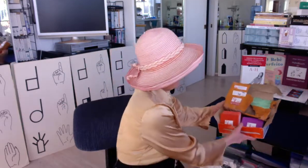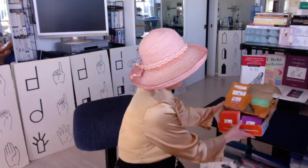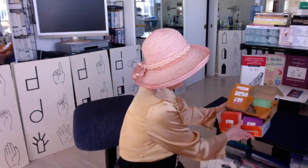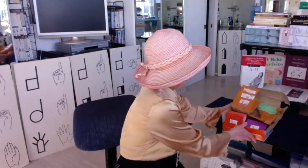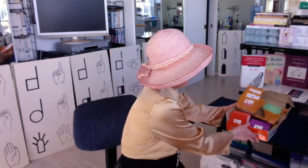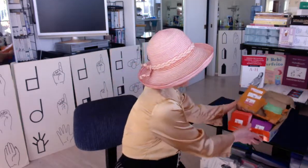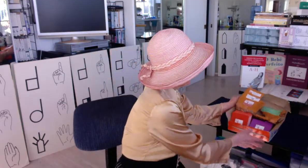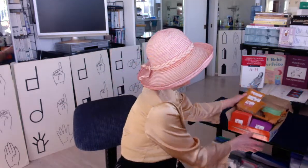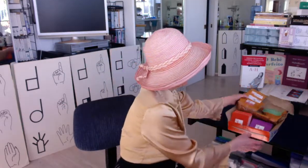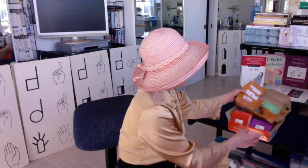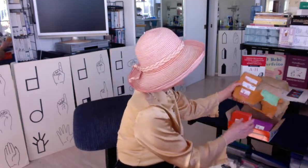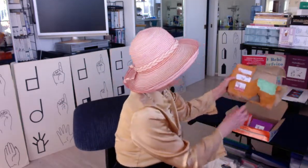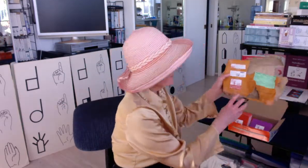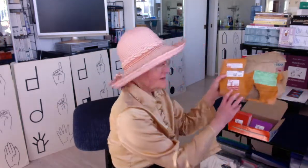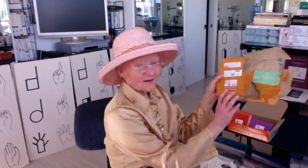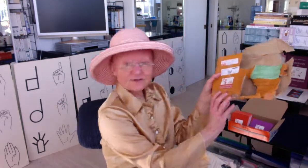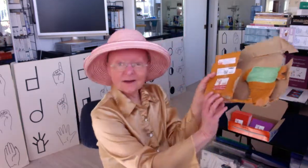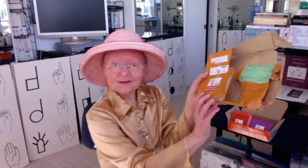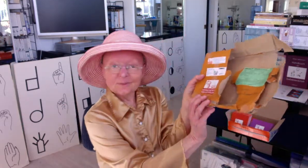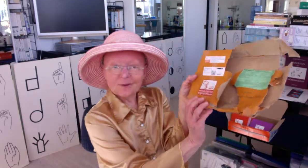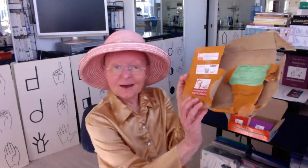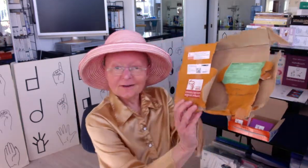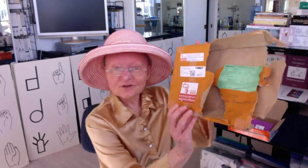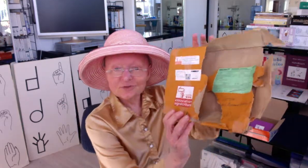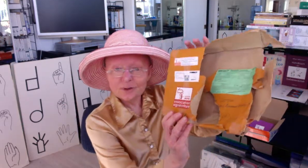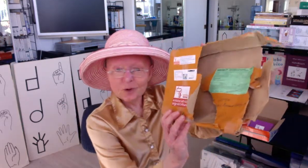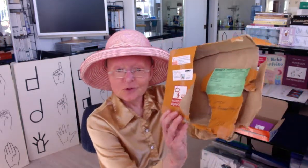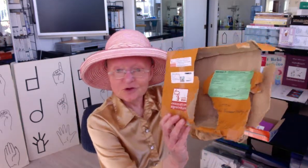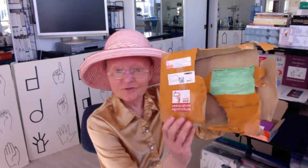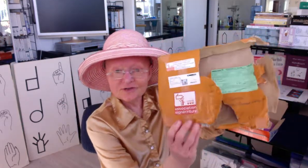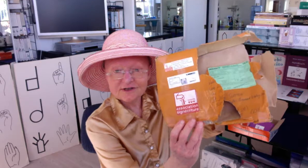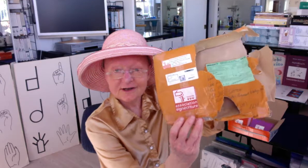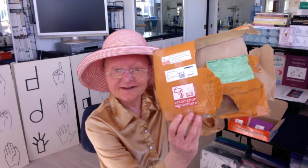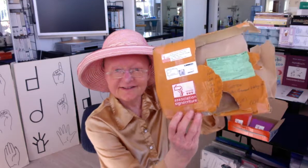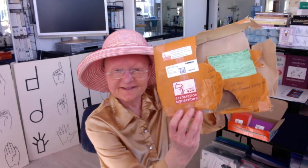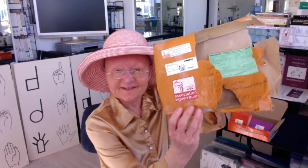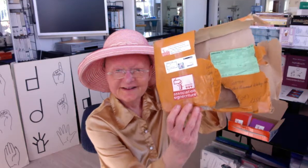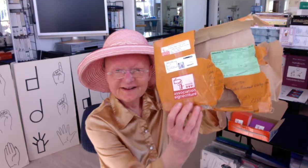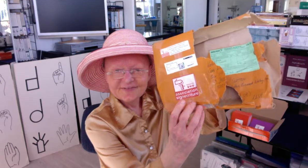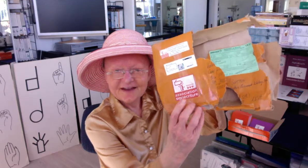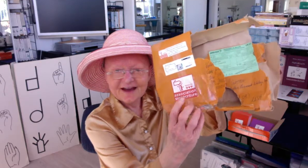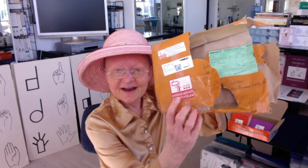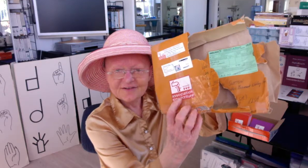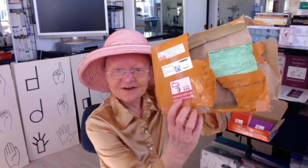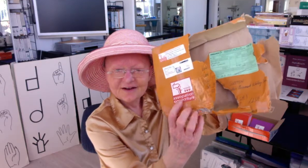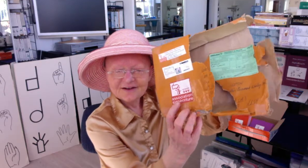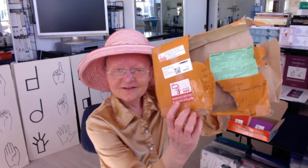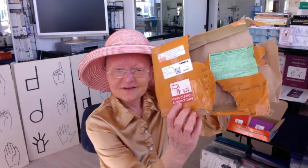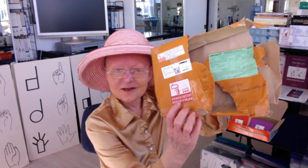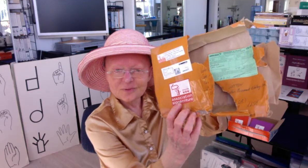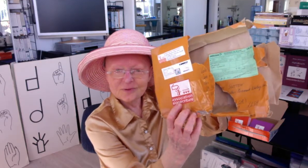What I really loved was on the outside of the package for the post office sake, they have the label